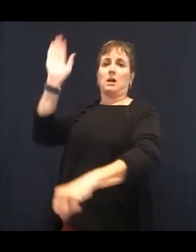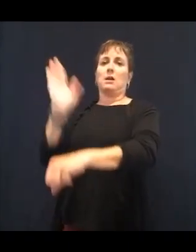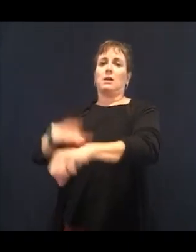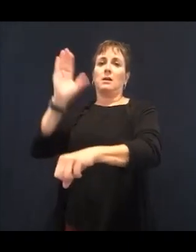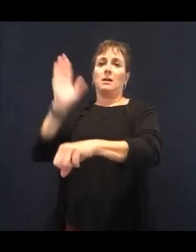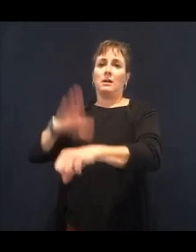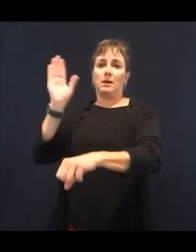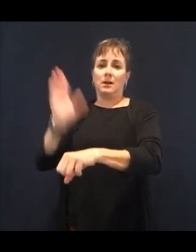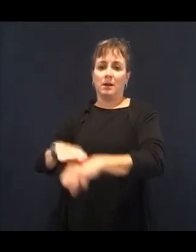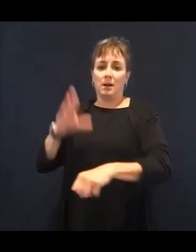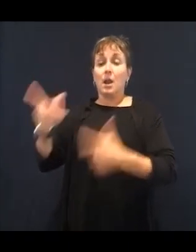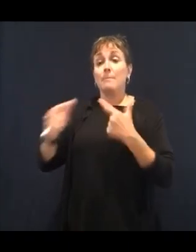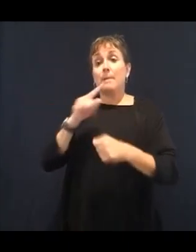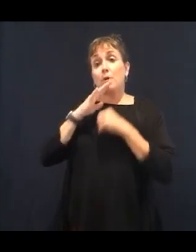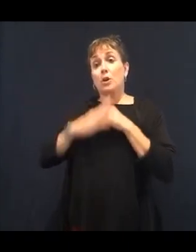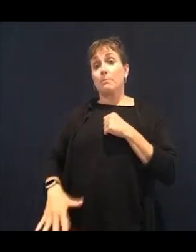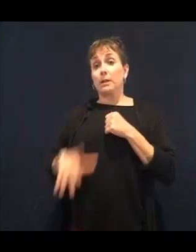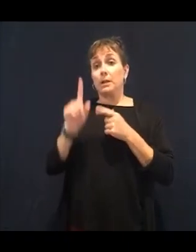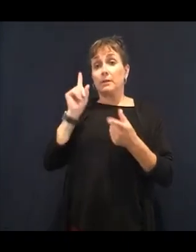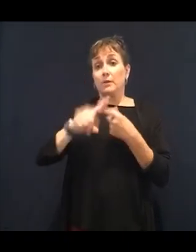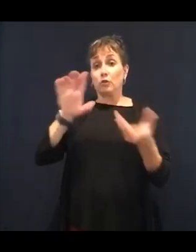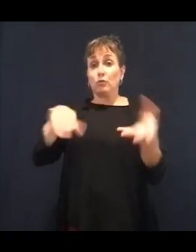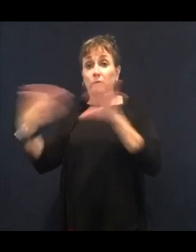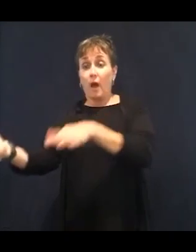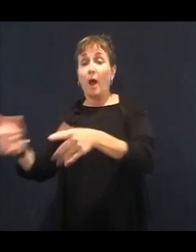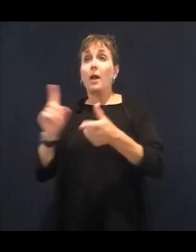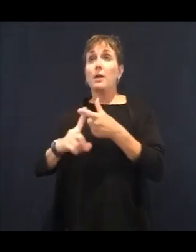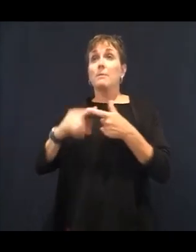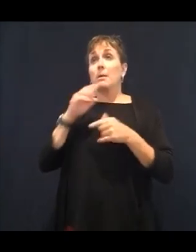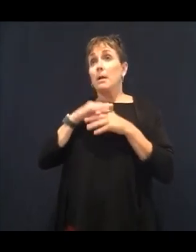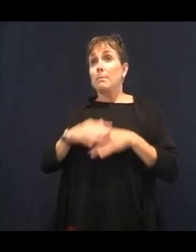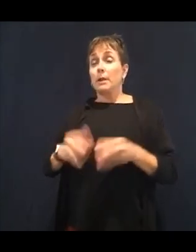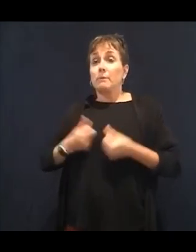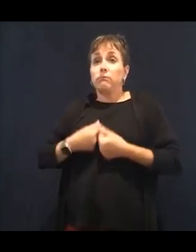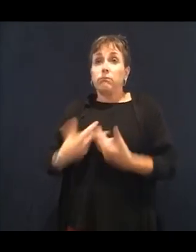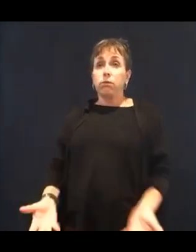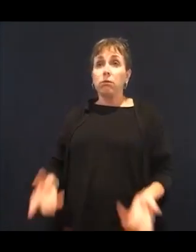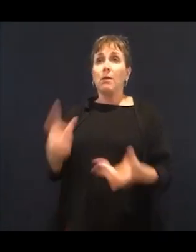side effects in your life. If I didn't see